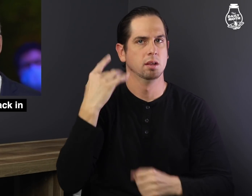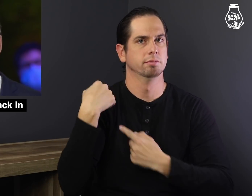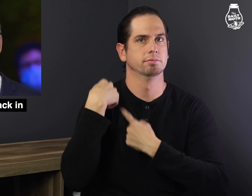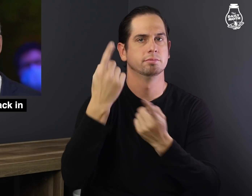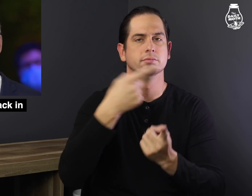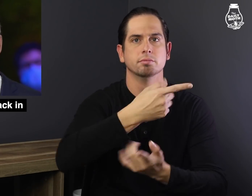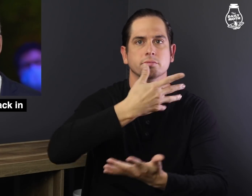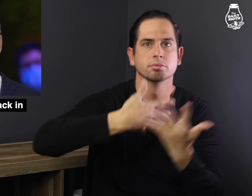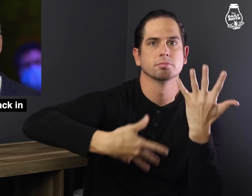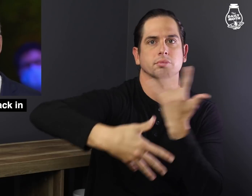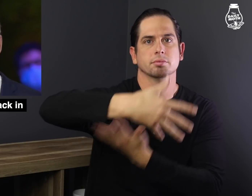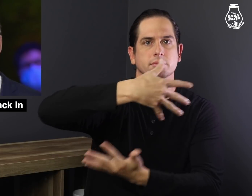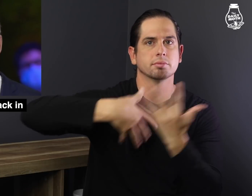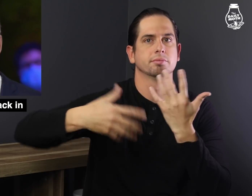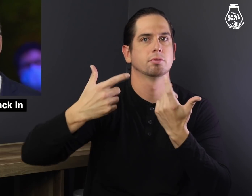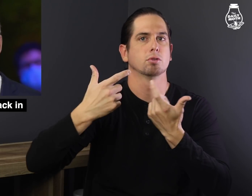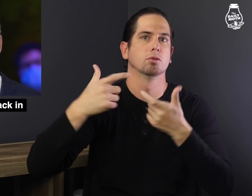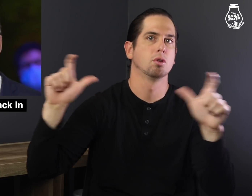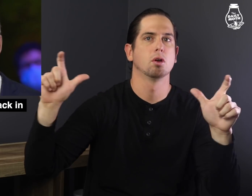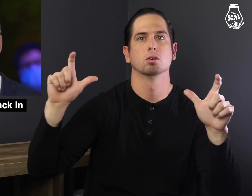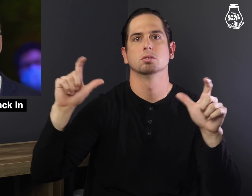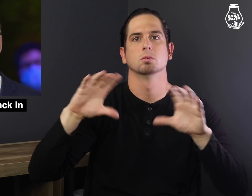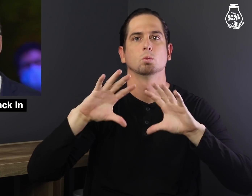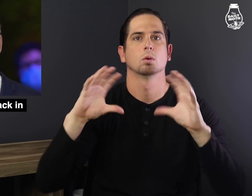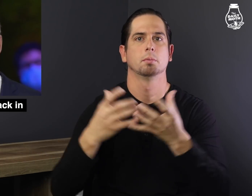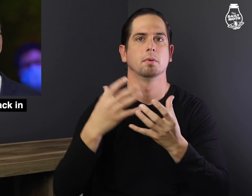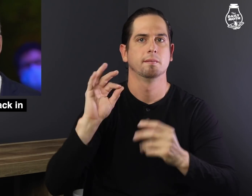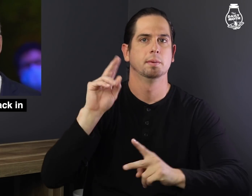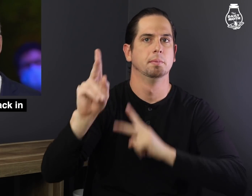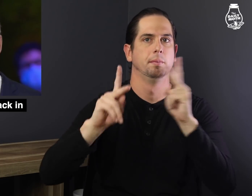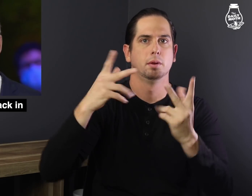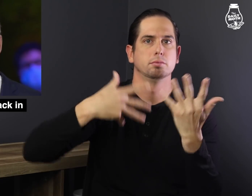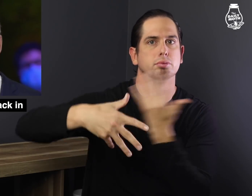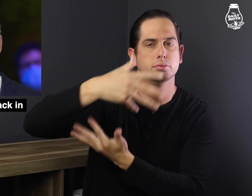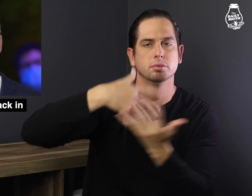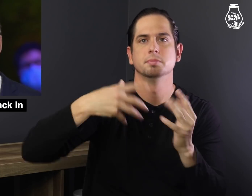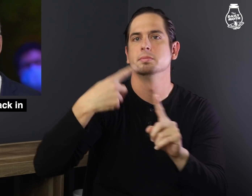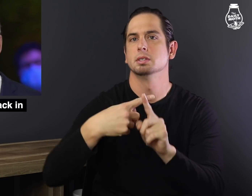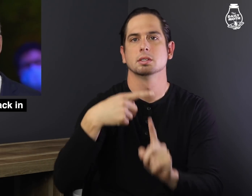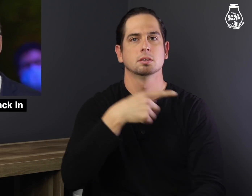because he was interacting with large groups of people and